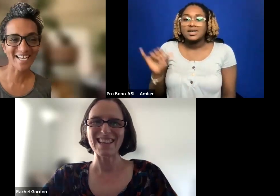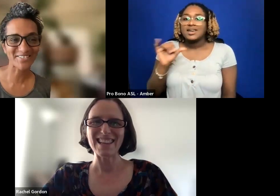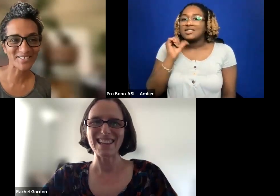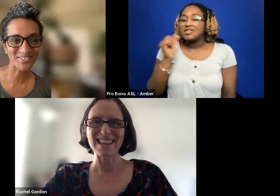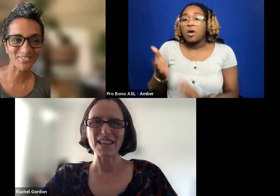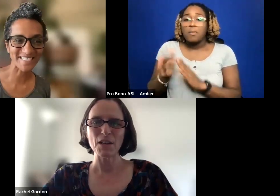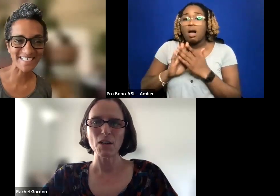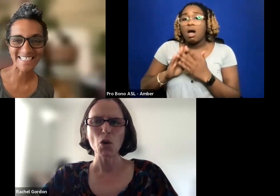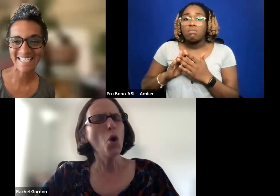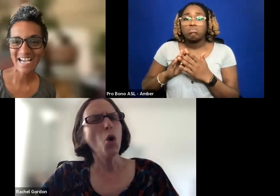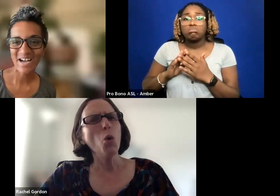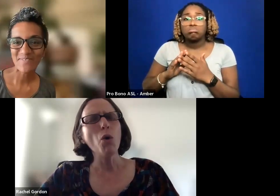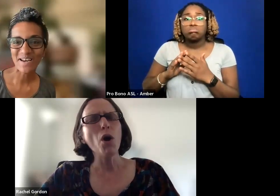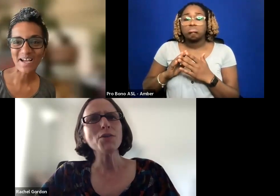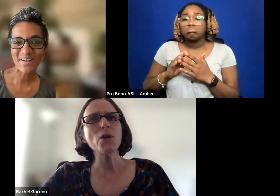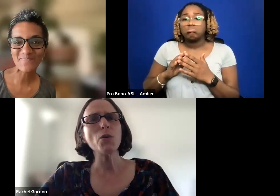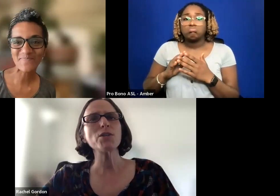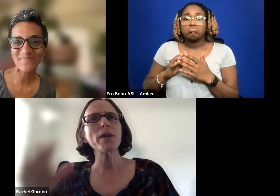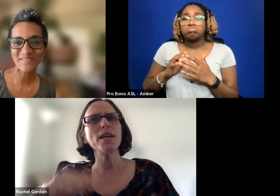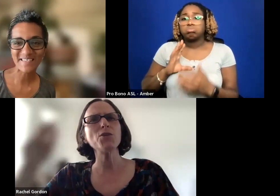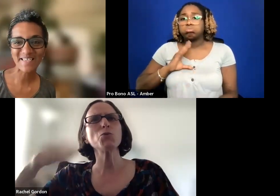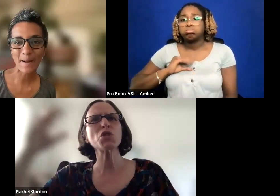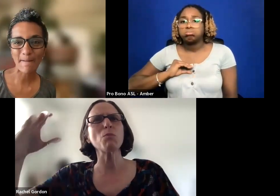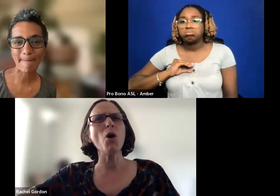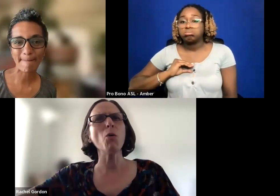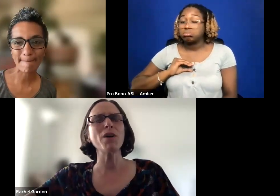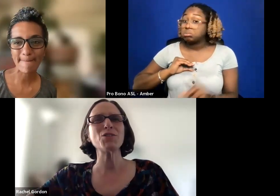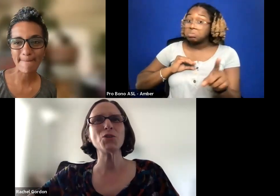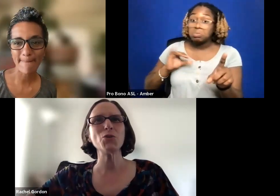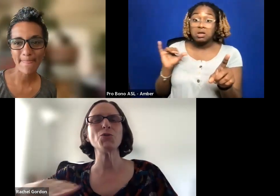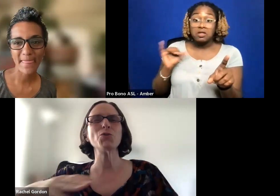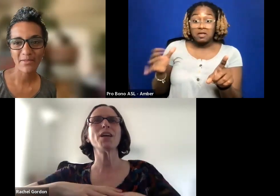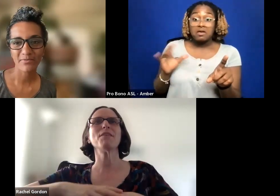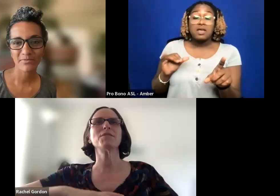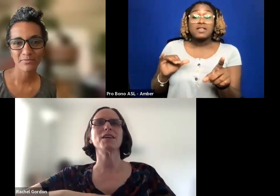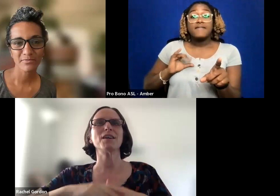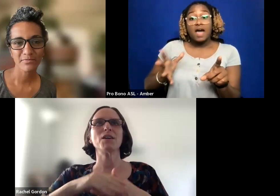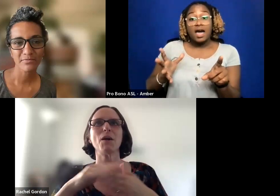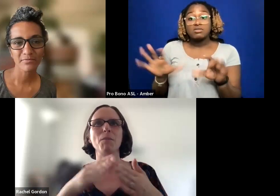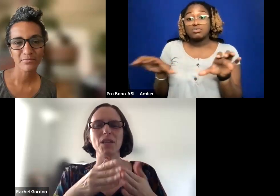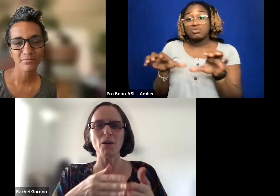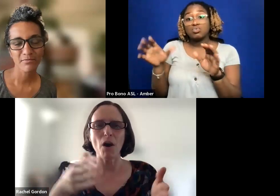IT'S OK TO DO SMALL ONES TOO.